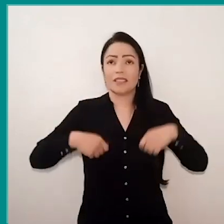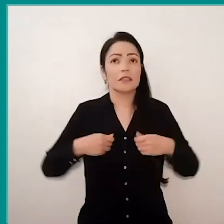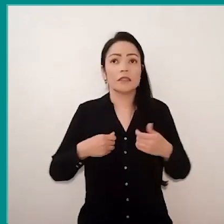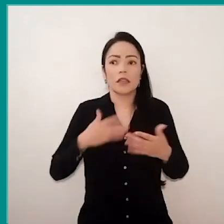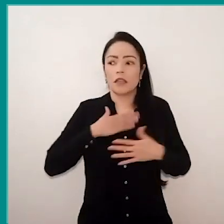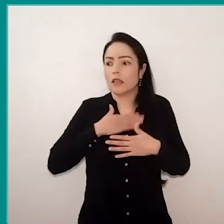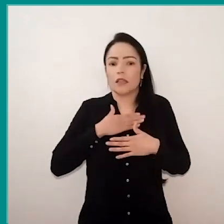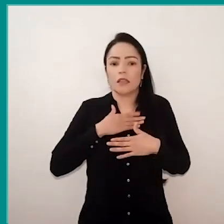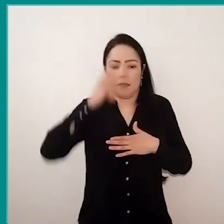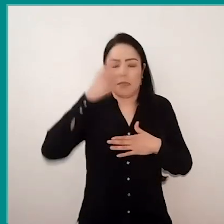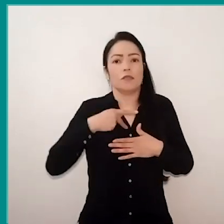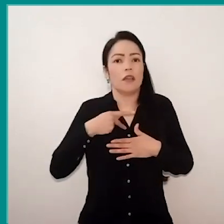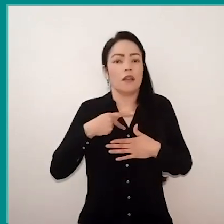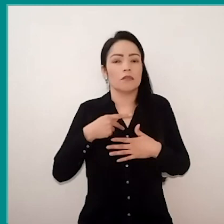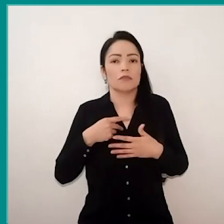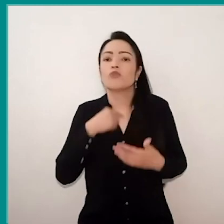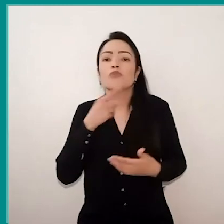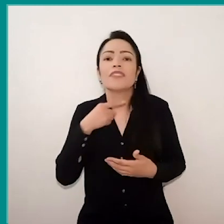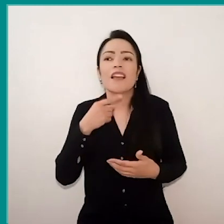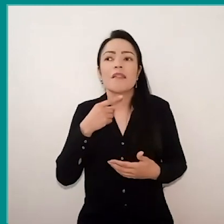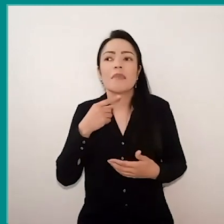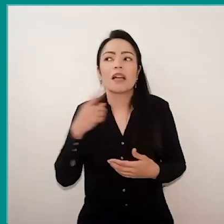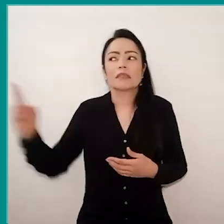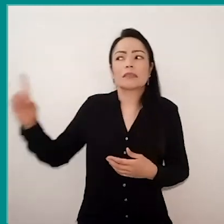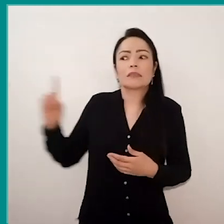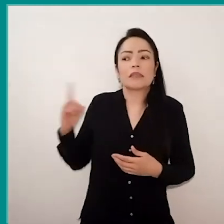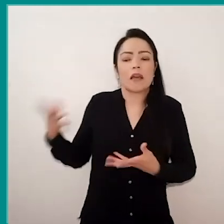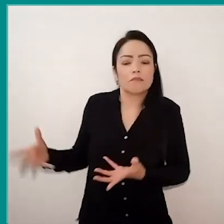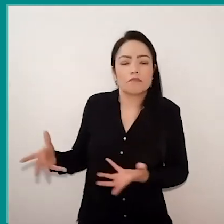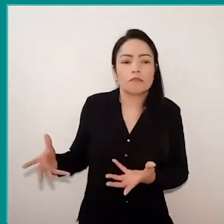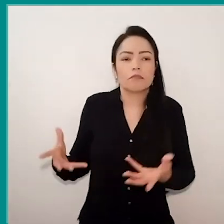They don’t have this lead anymore side by side, like I had at school.